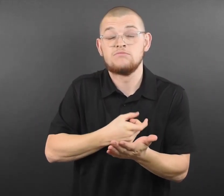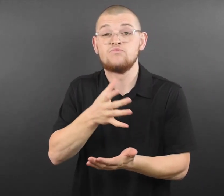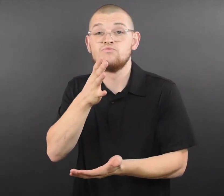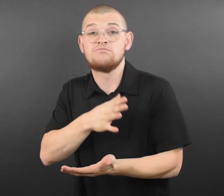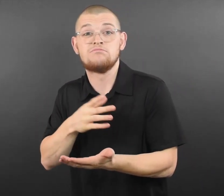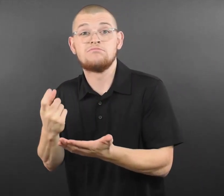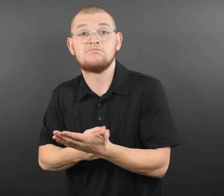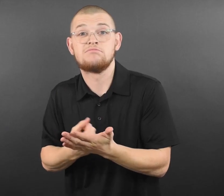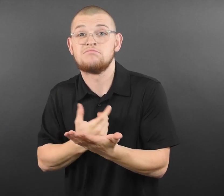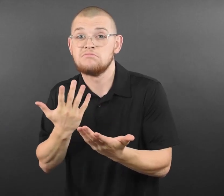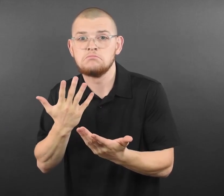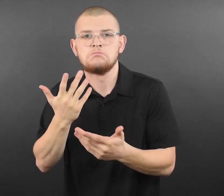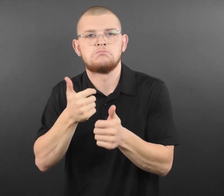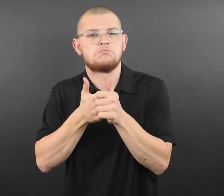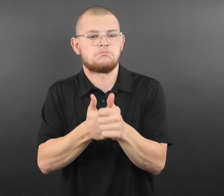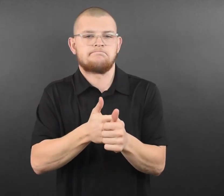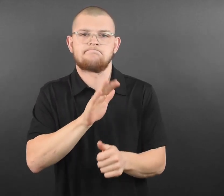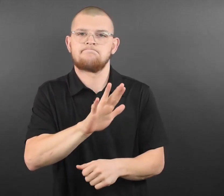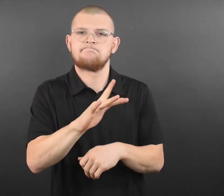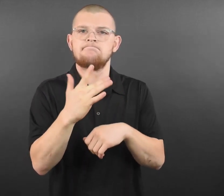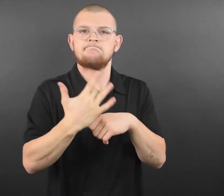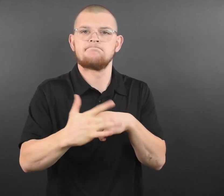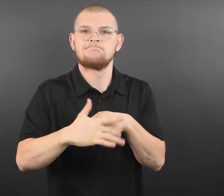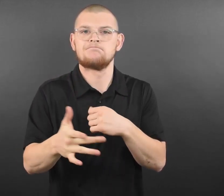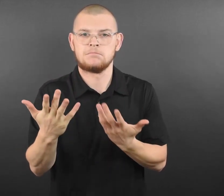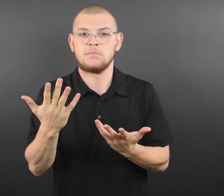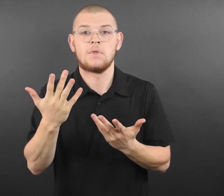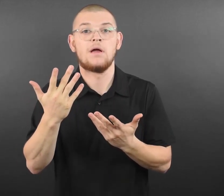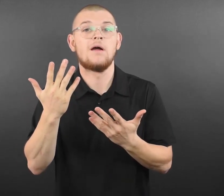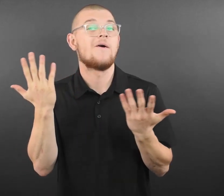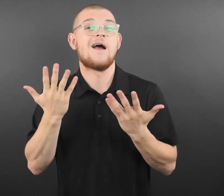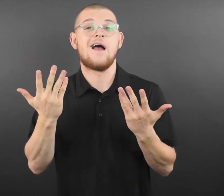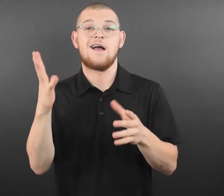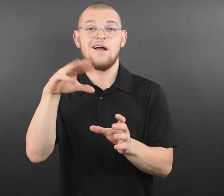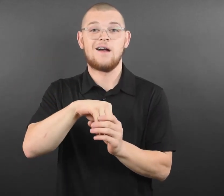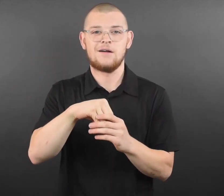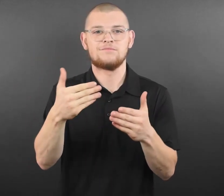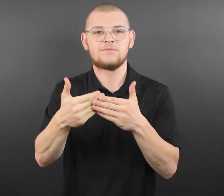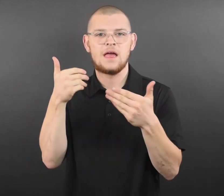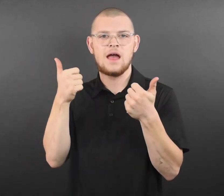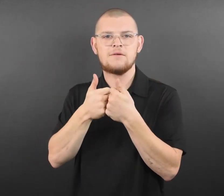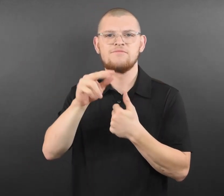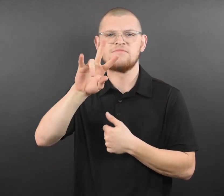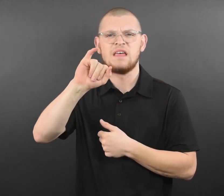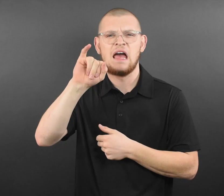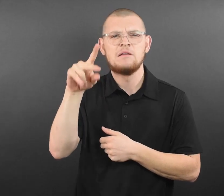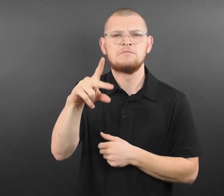University of Minnesota Golden Gophers ● 2 tickets to a game of your choice in